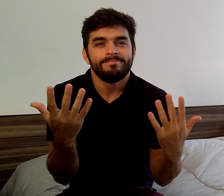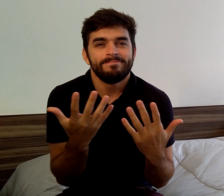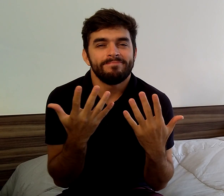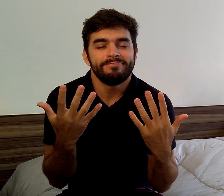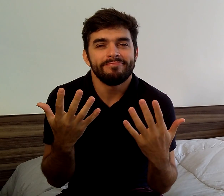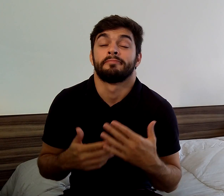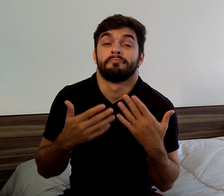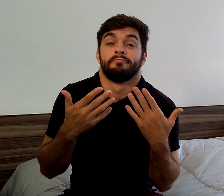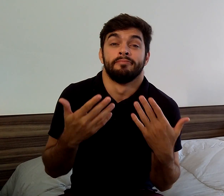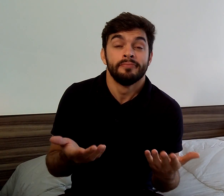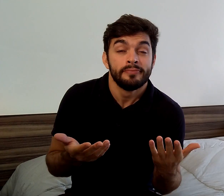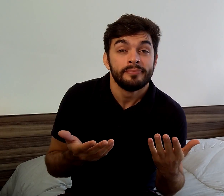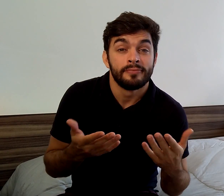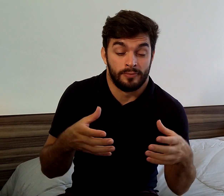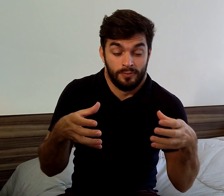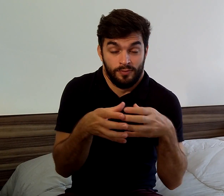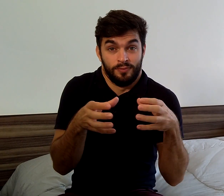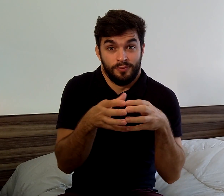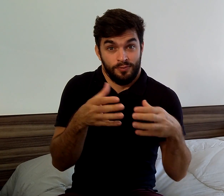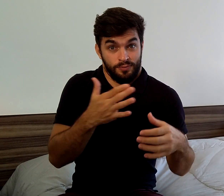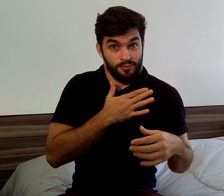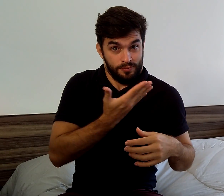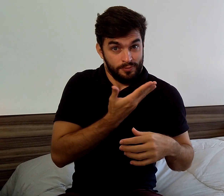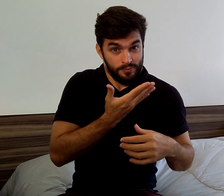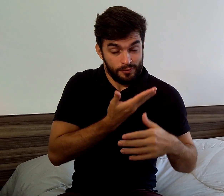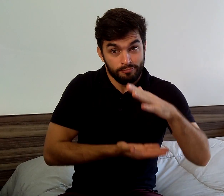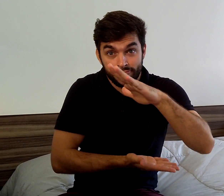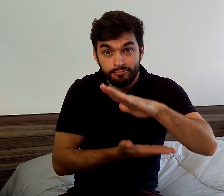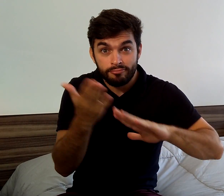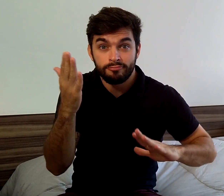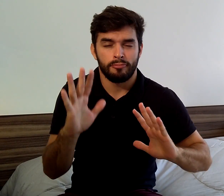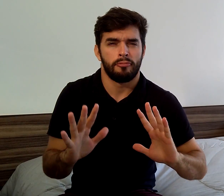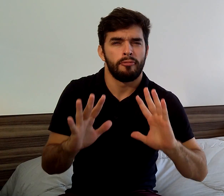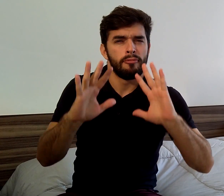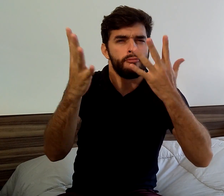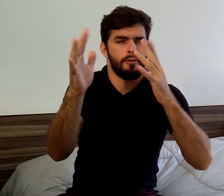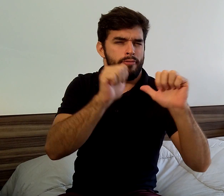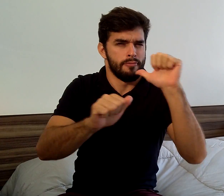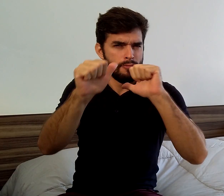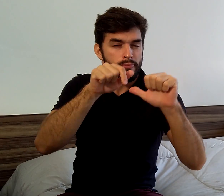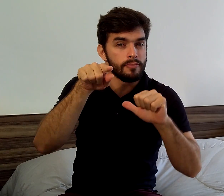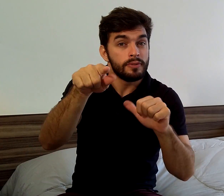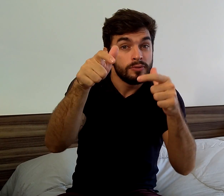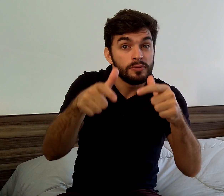So I went to a party with my friends. It was open bar.